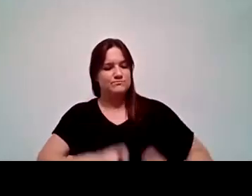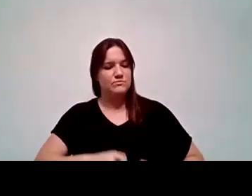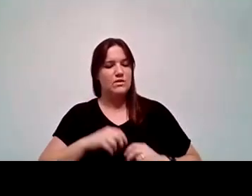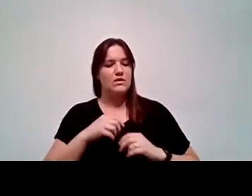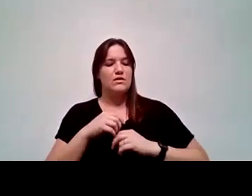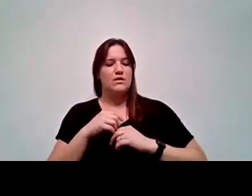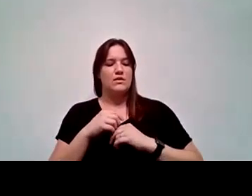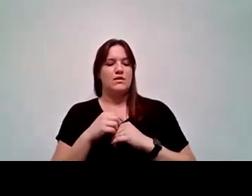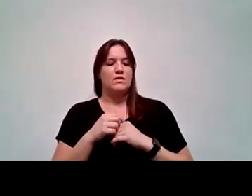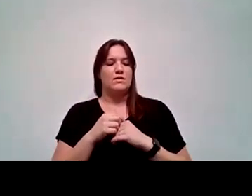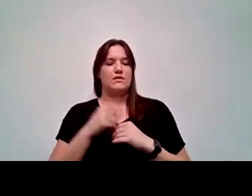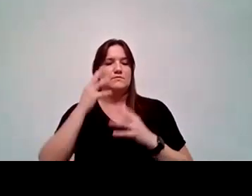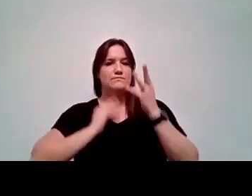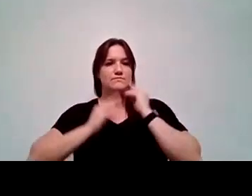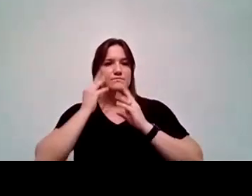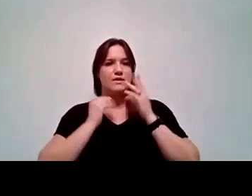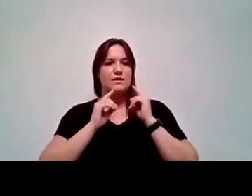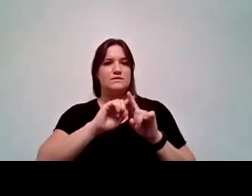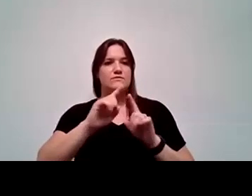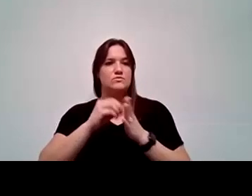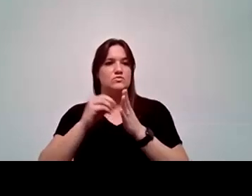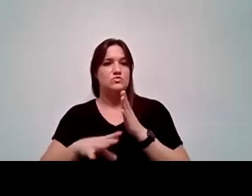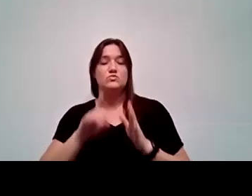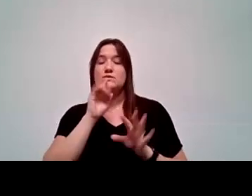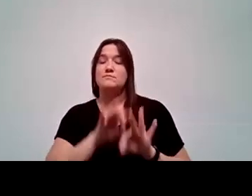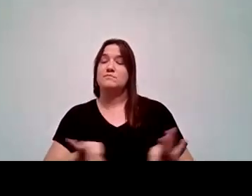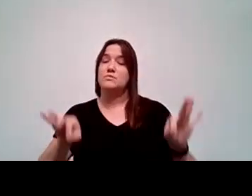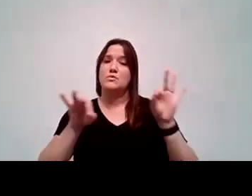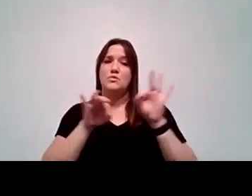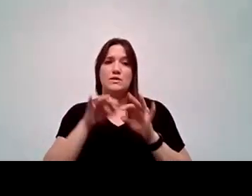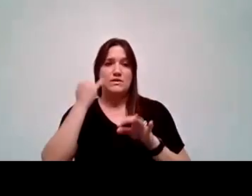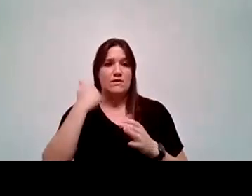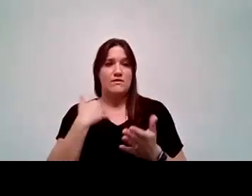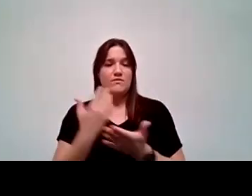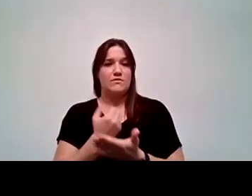you know, the experience of students is very important. And if you have an opportunity to walk to Fresno,